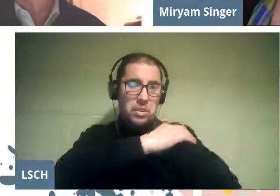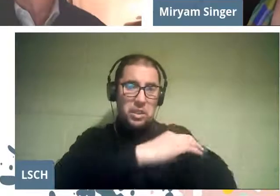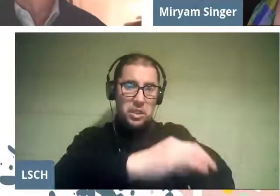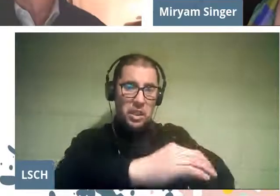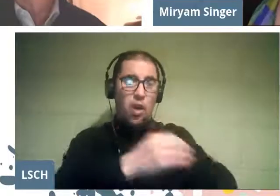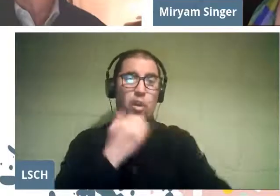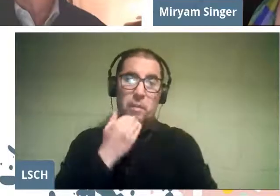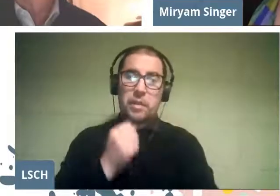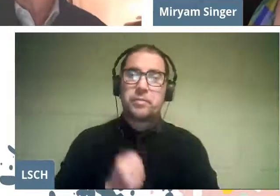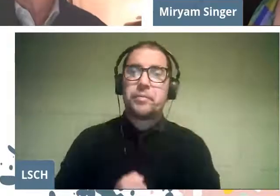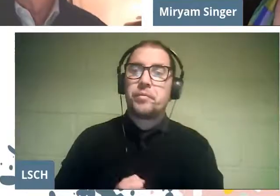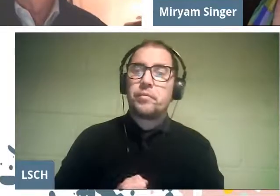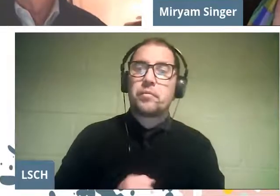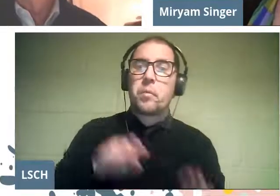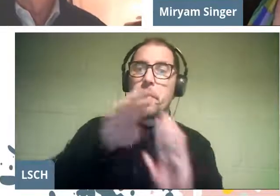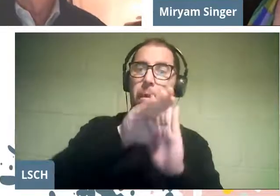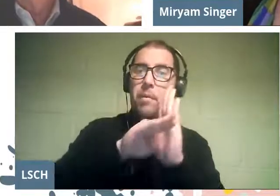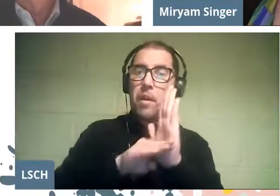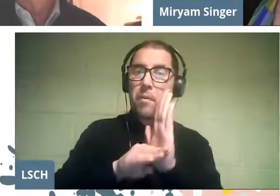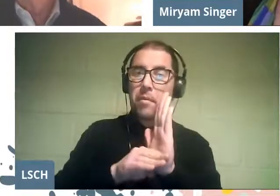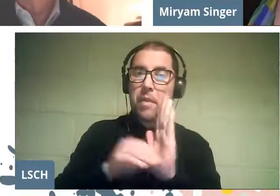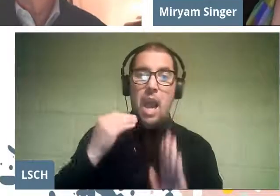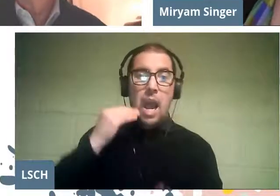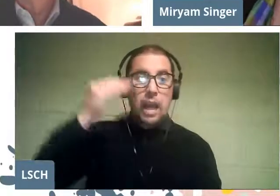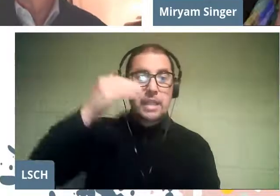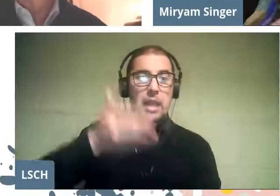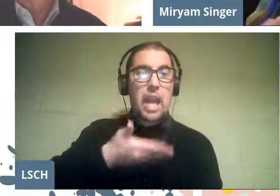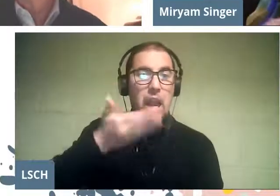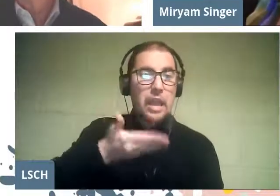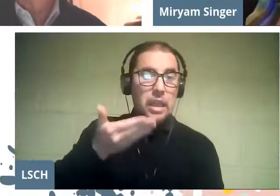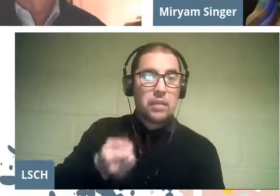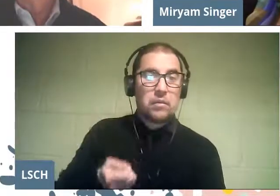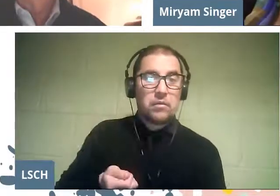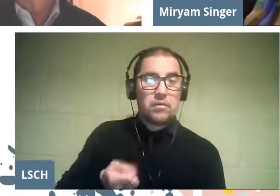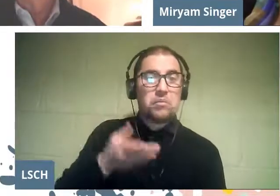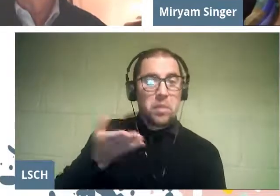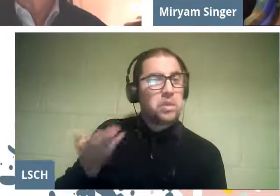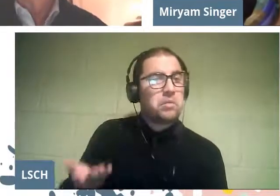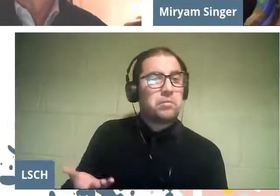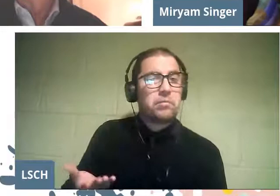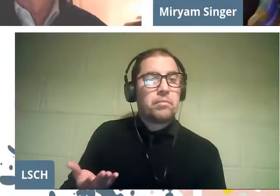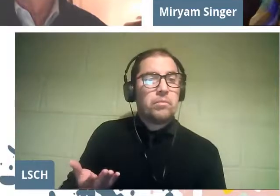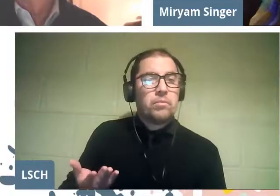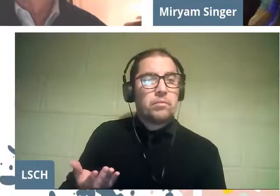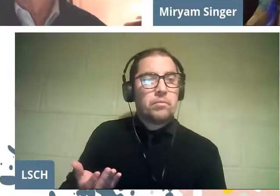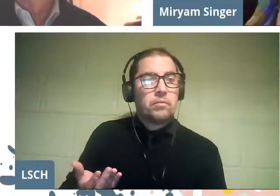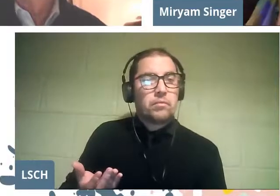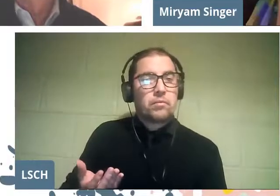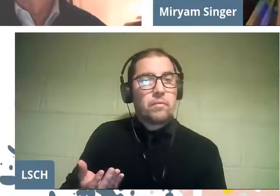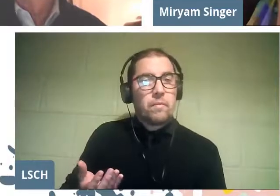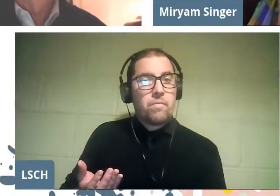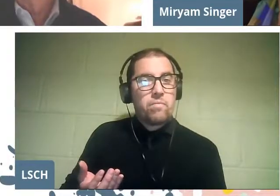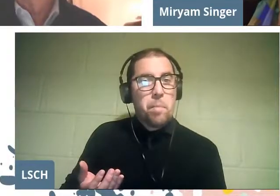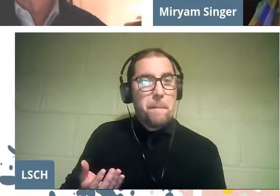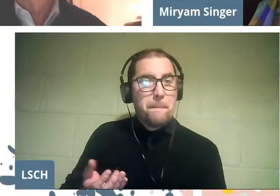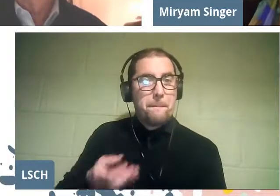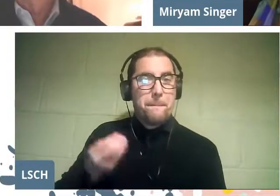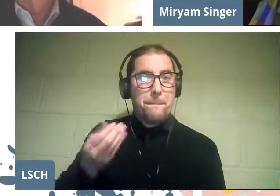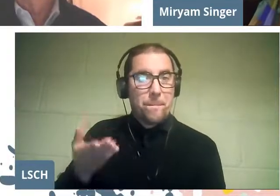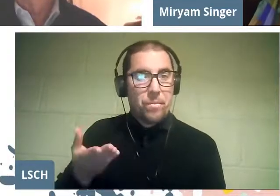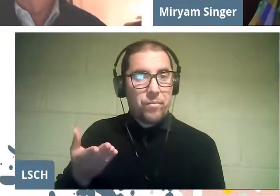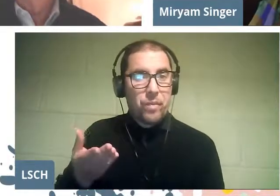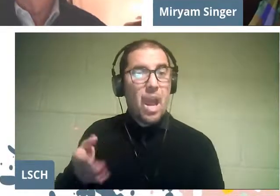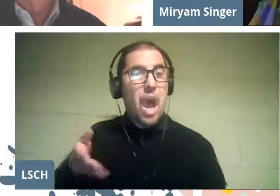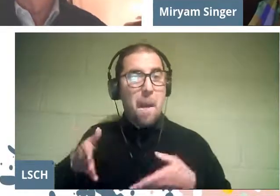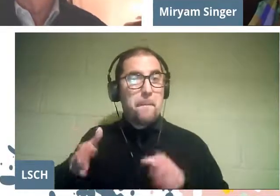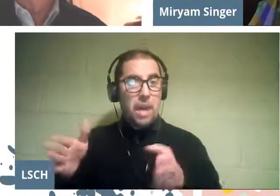Or the Grow Singing program, which runs in a parallel line to what I'm proposing.